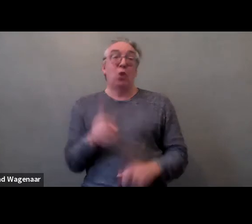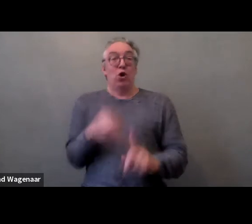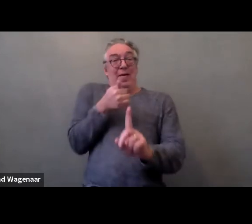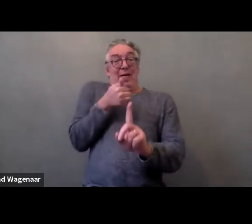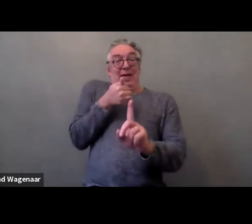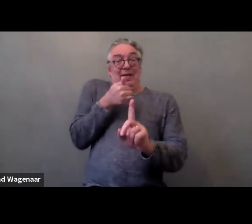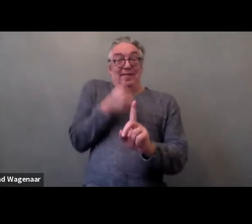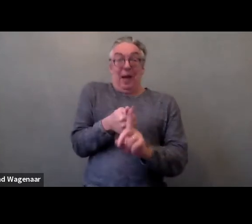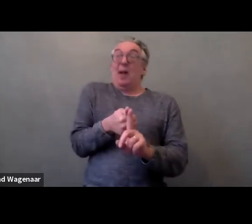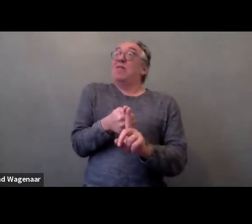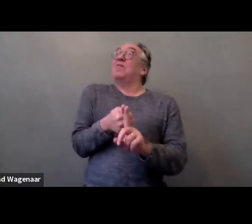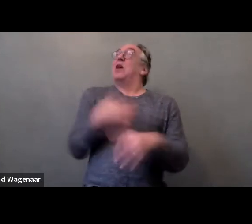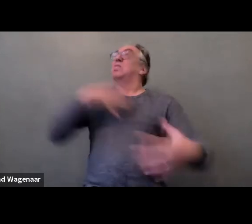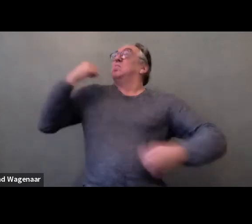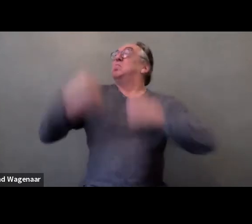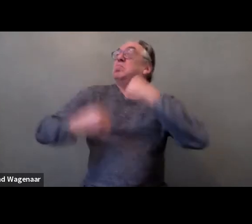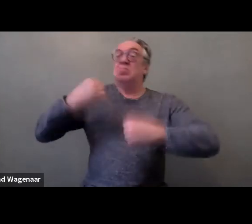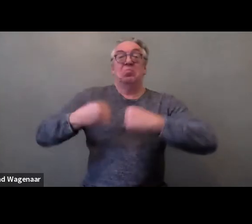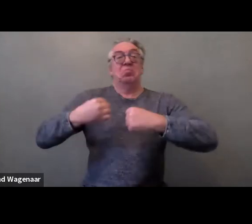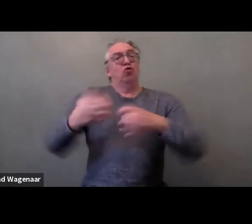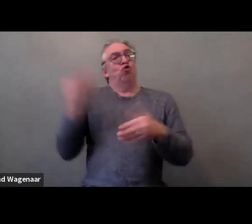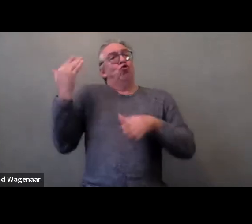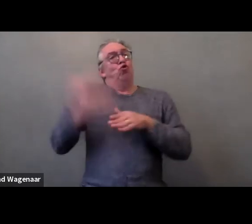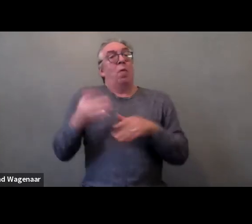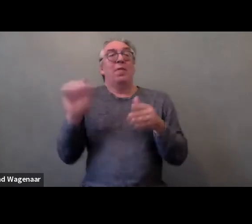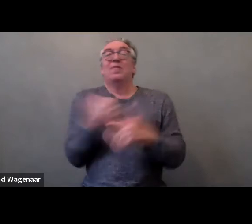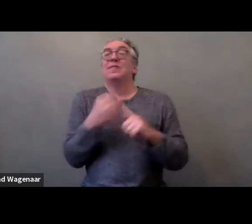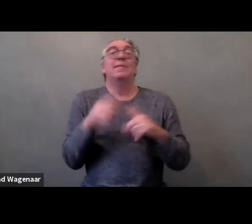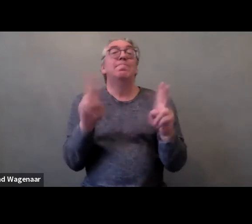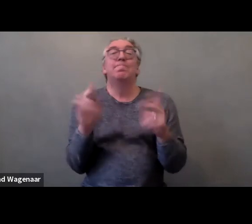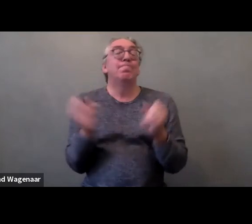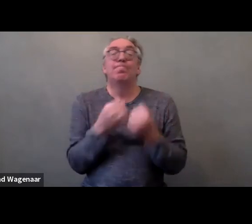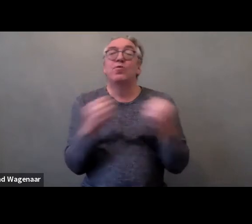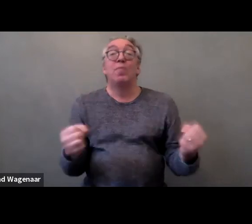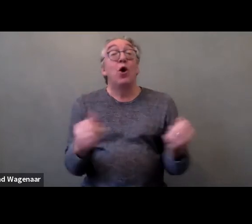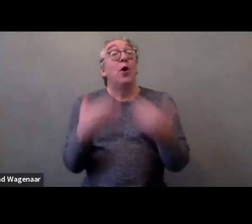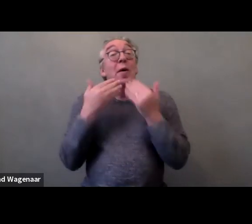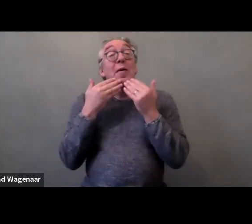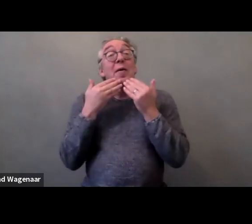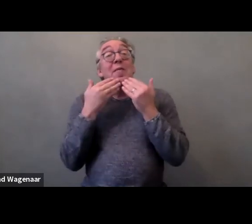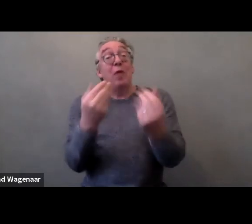Thank you for your attention. If you have any questions you can ask, thank you.